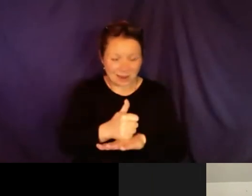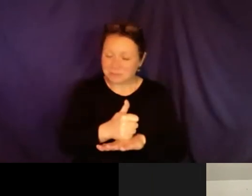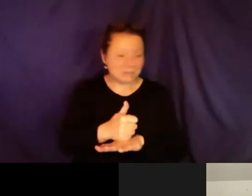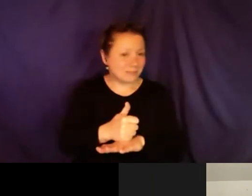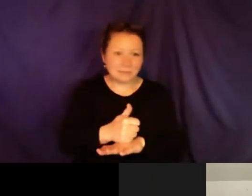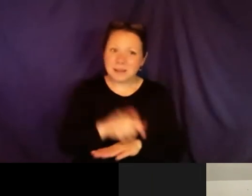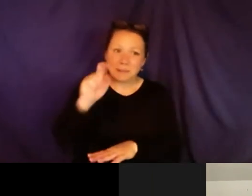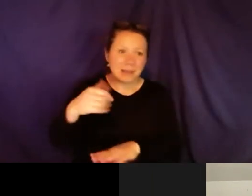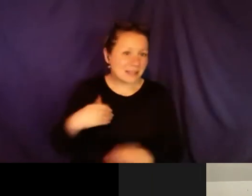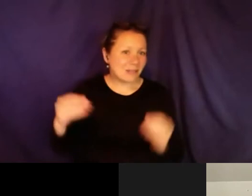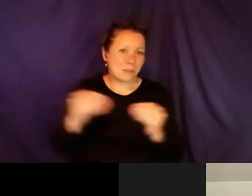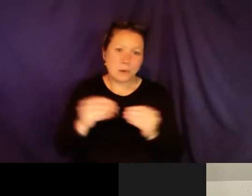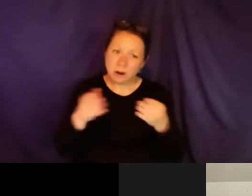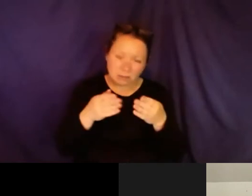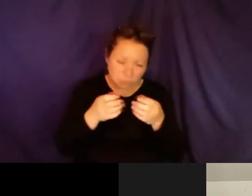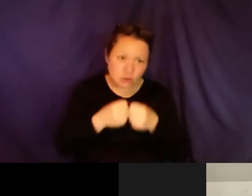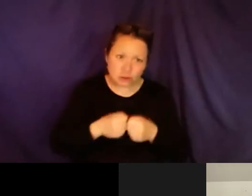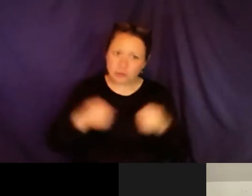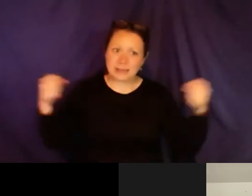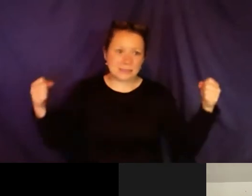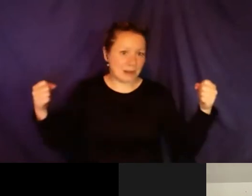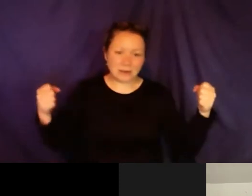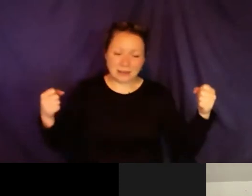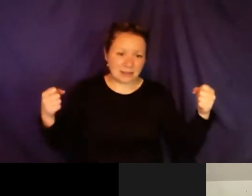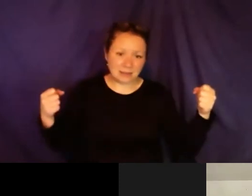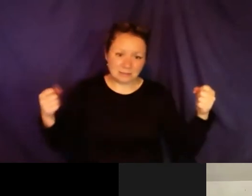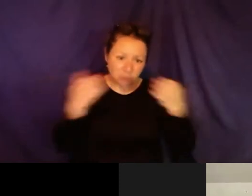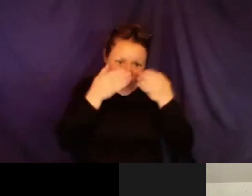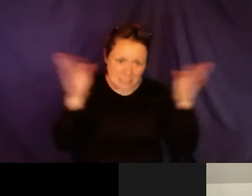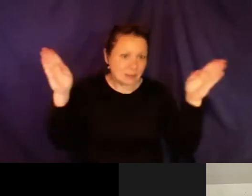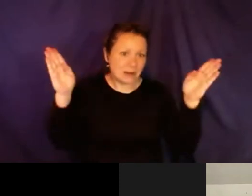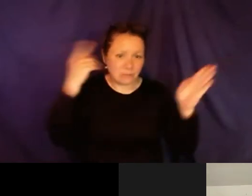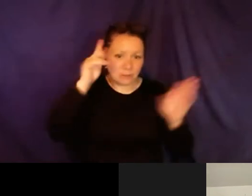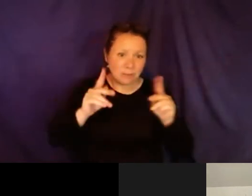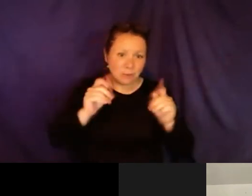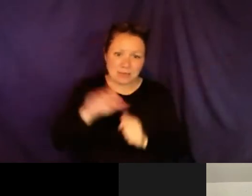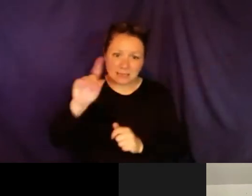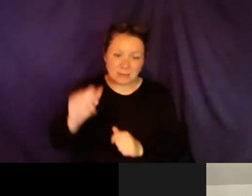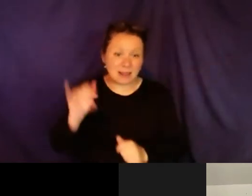me, as you know, with the way Vermont school system is, it needs more transparency. Like